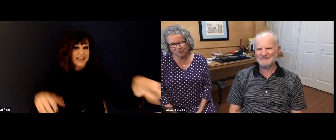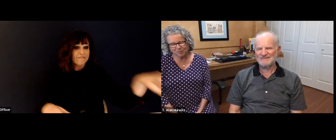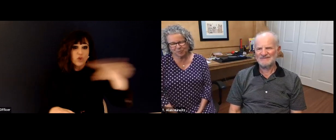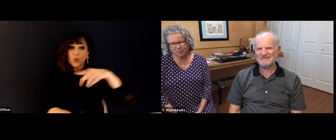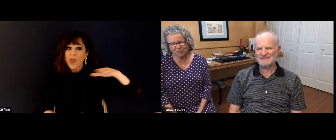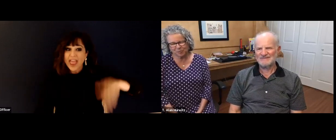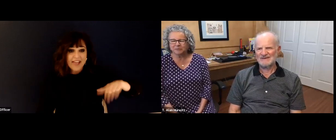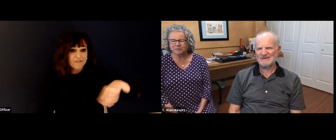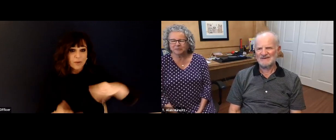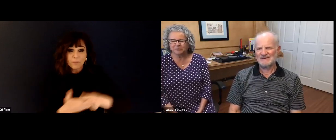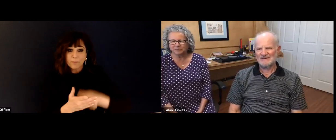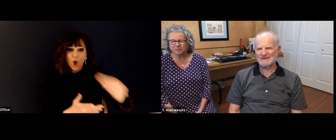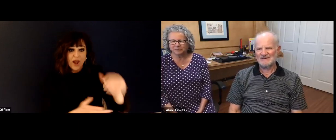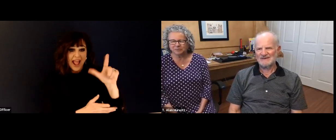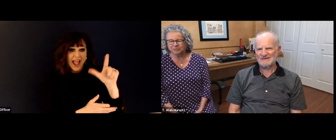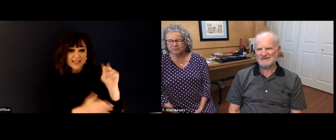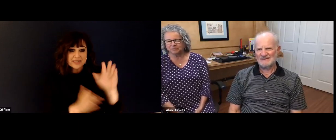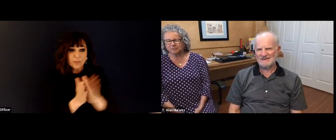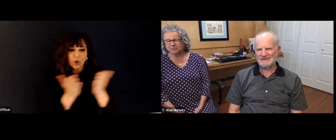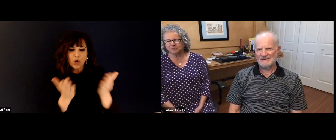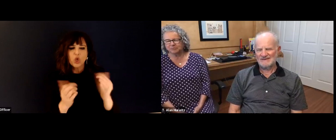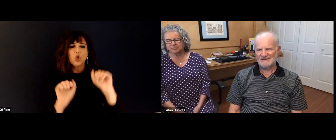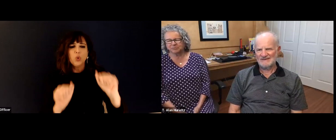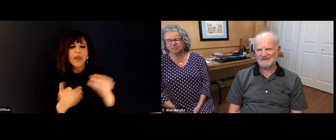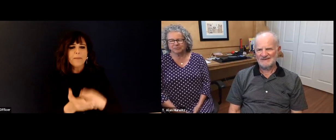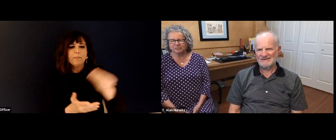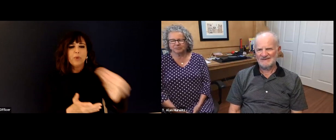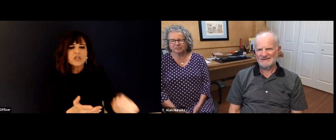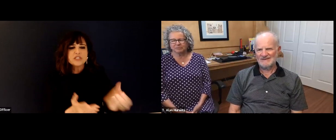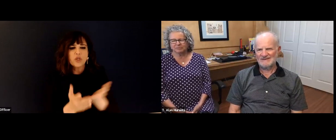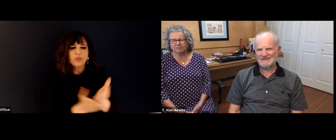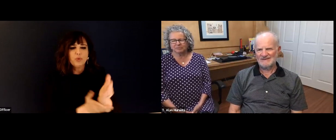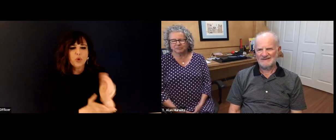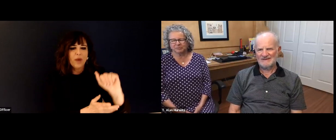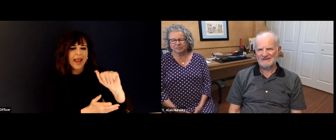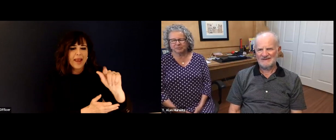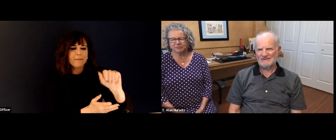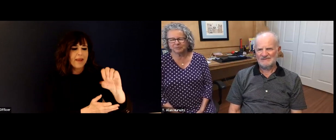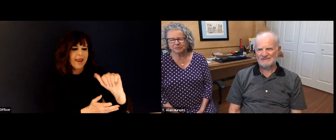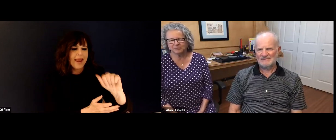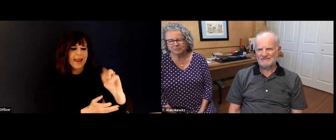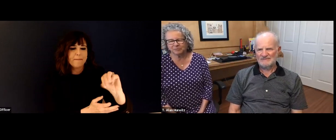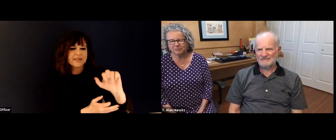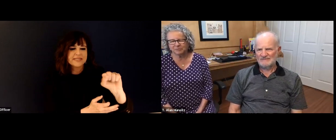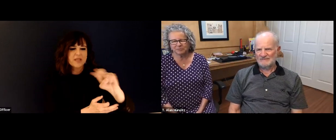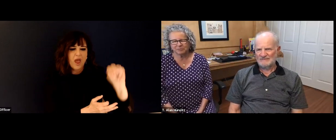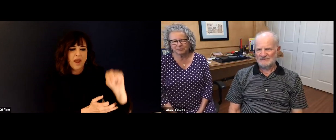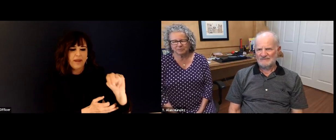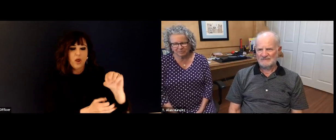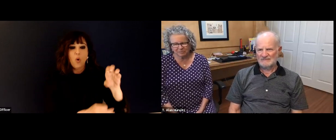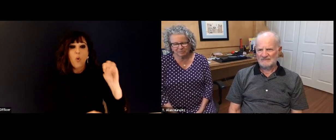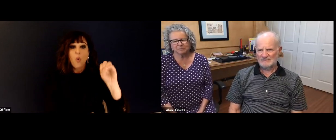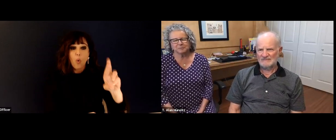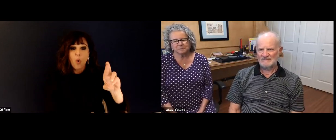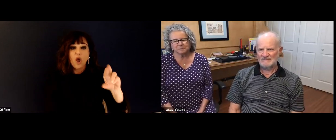Oh, thank you so much for your kind words. And I am so proud of the two of you as well. And for the audience. If you have not